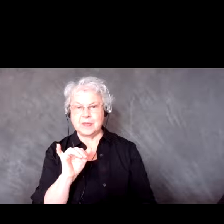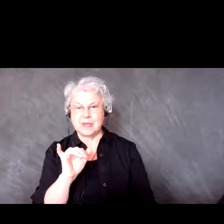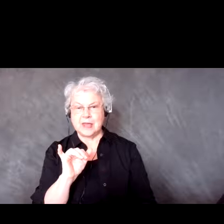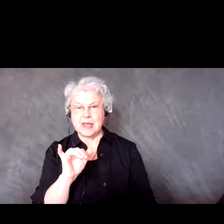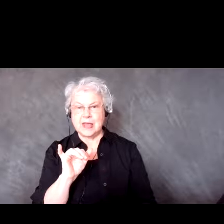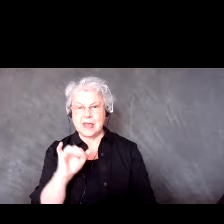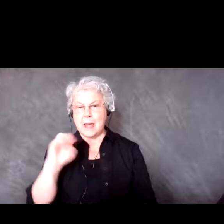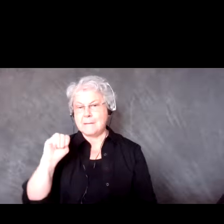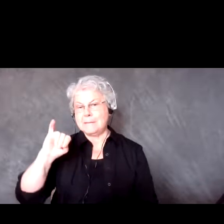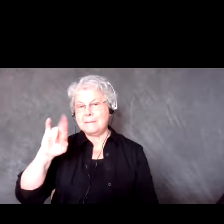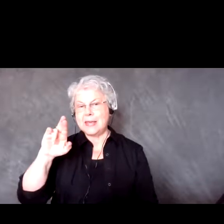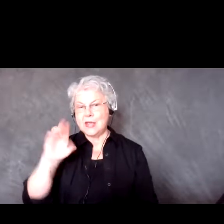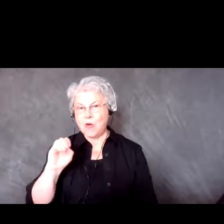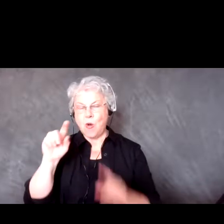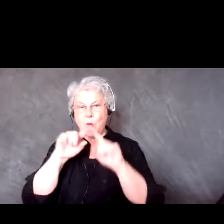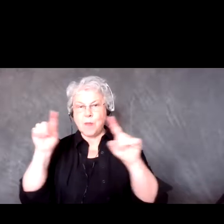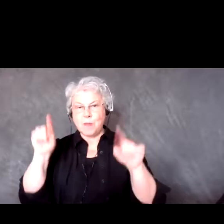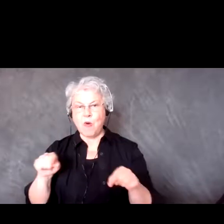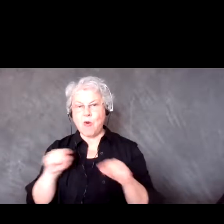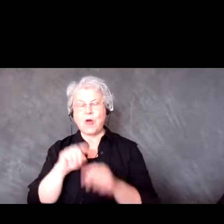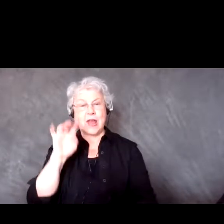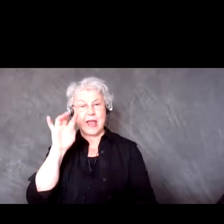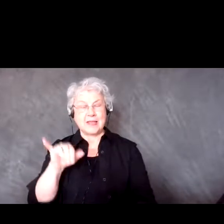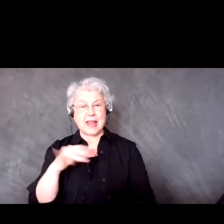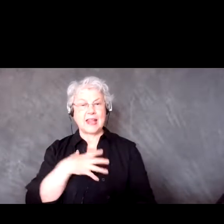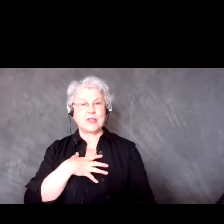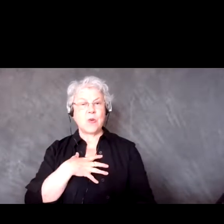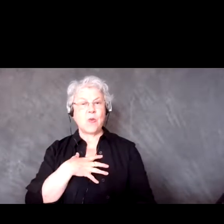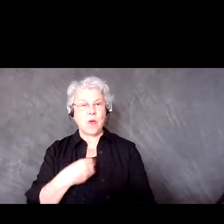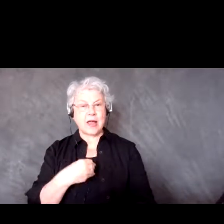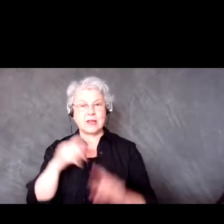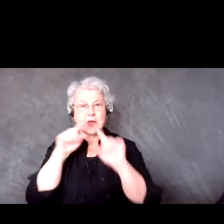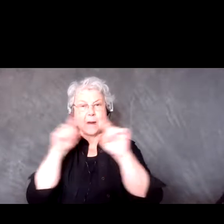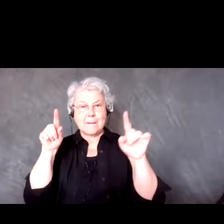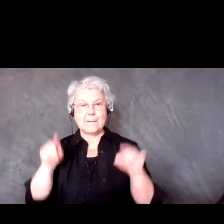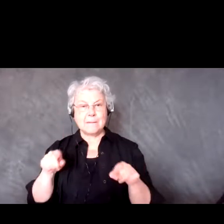Miro is kind of a virtual whiteboard that you can use for a lot of different things.